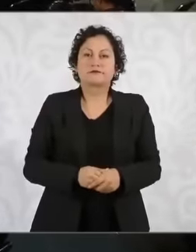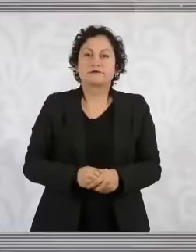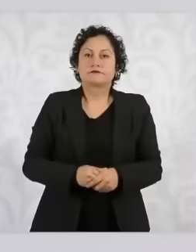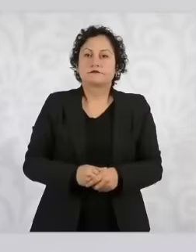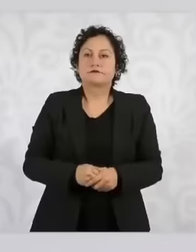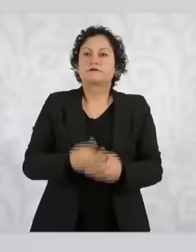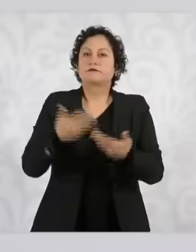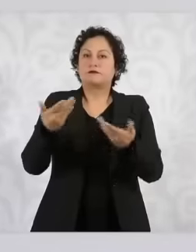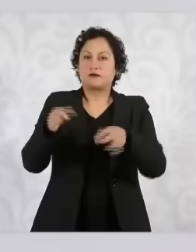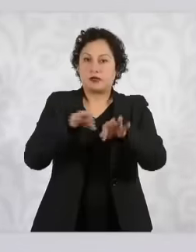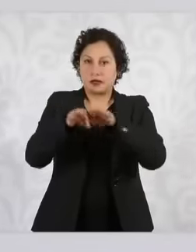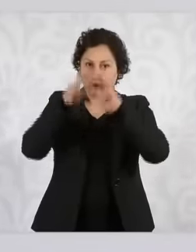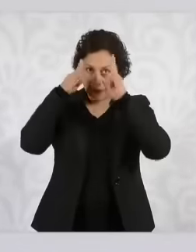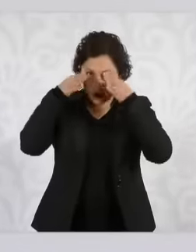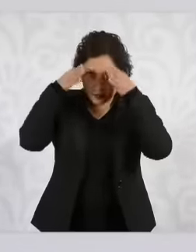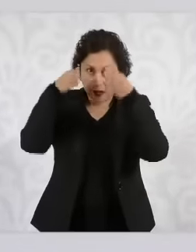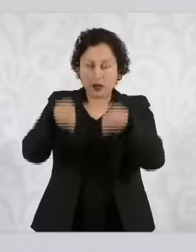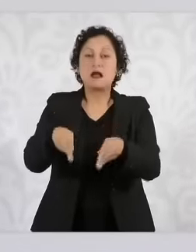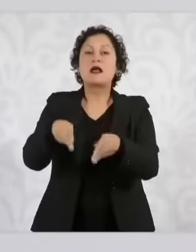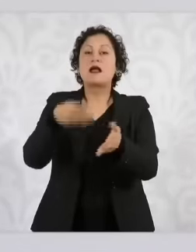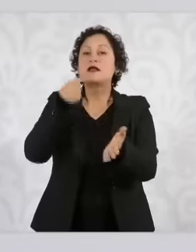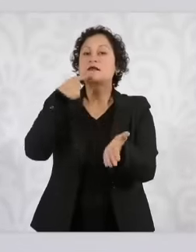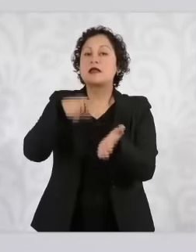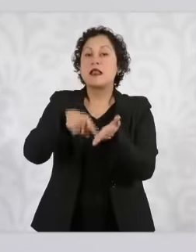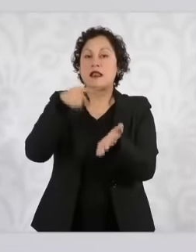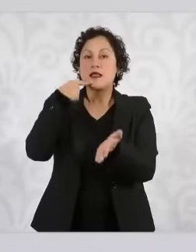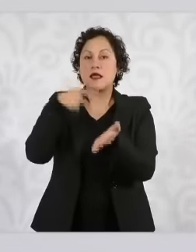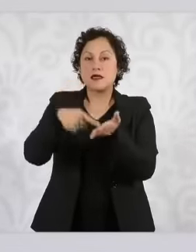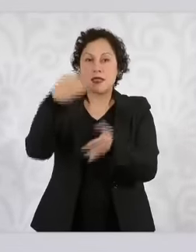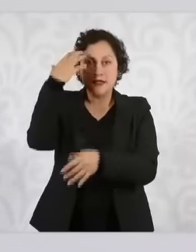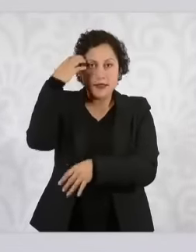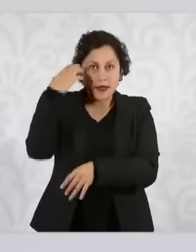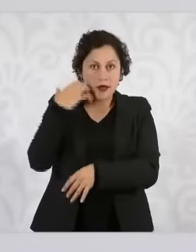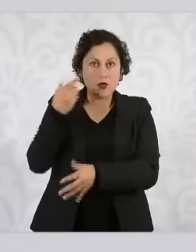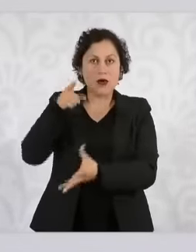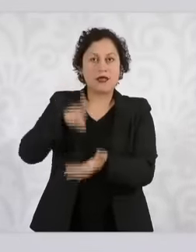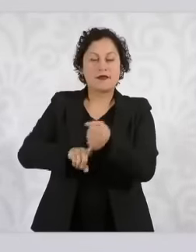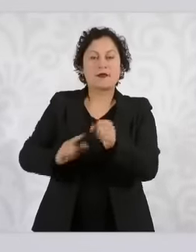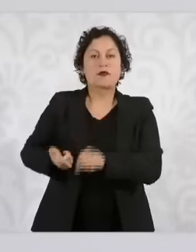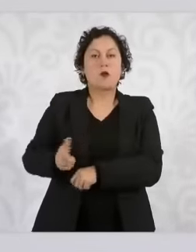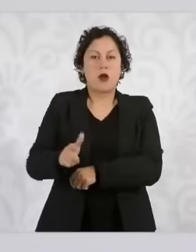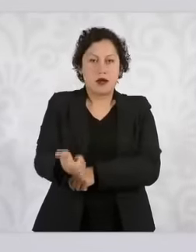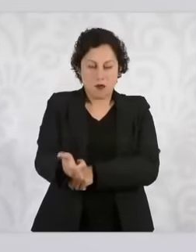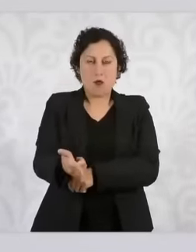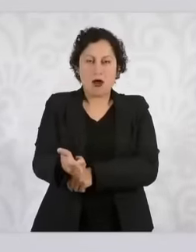Celaya in León, but not only because sometimes you concentrate in some municipalities and